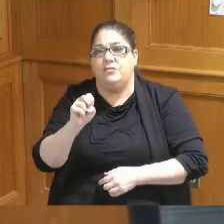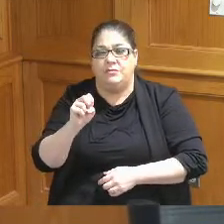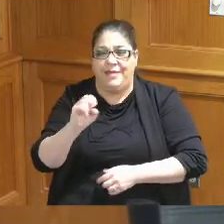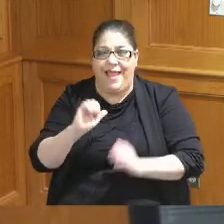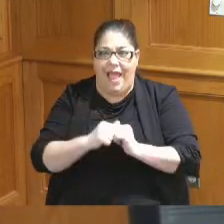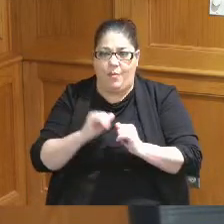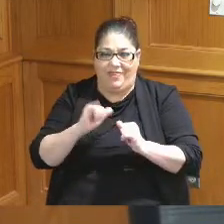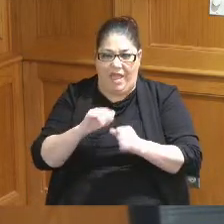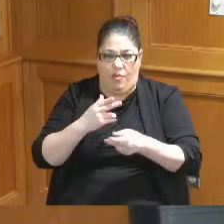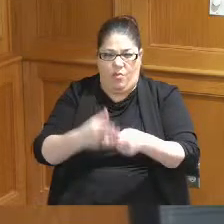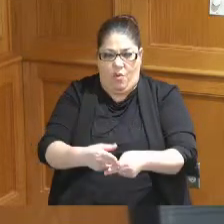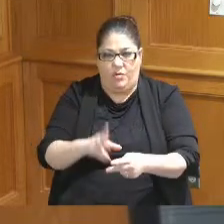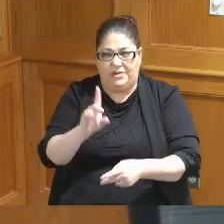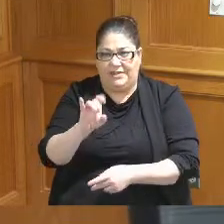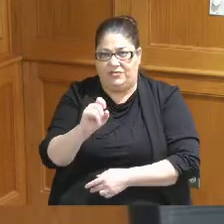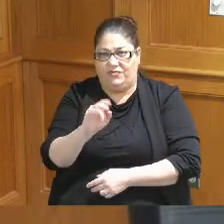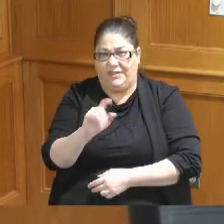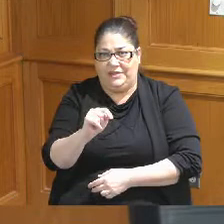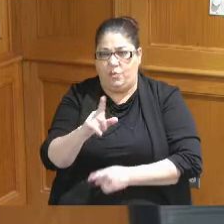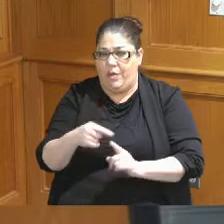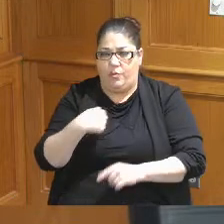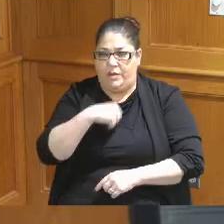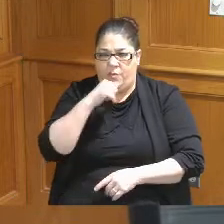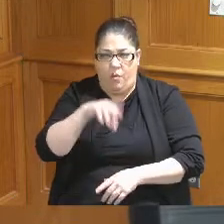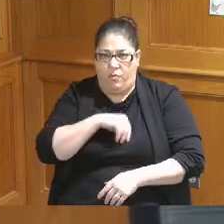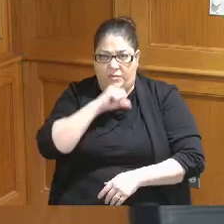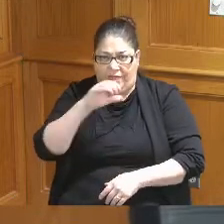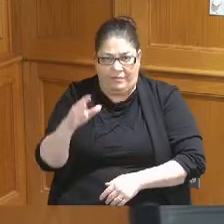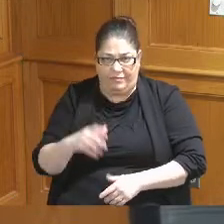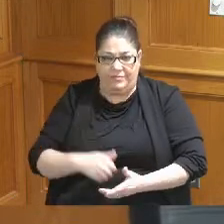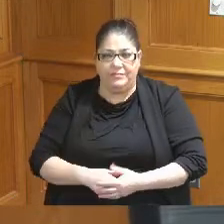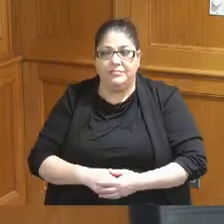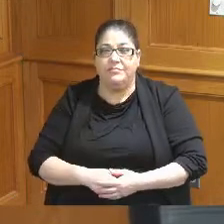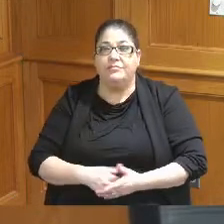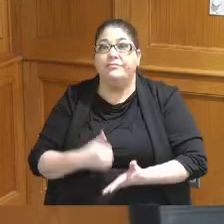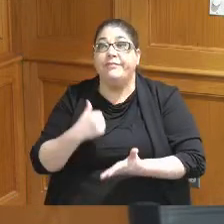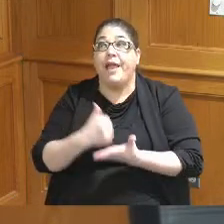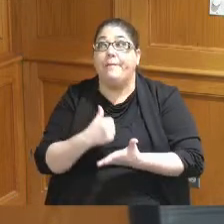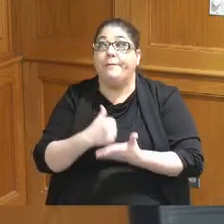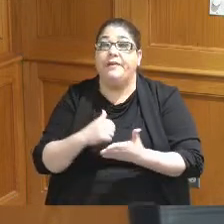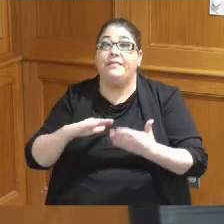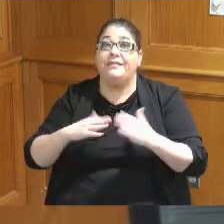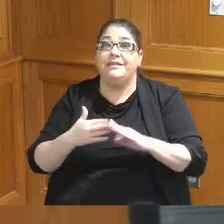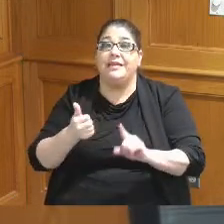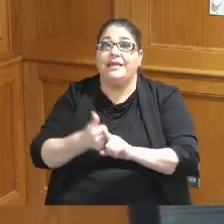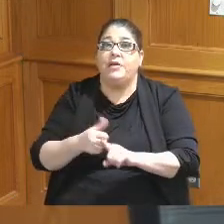well we didn't own anything as a county except for helping the city who owns Convention Center